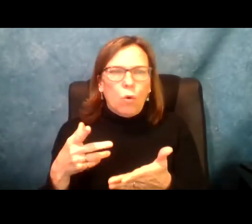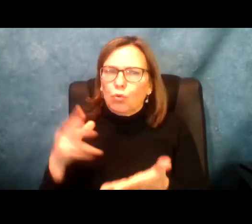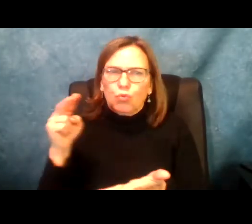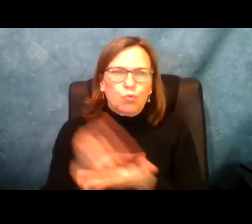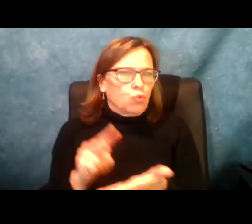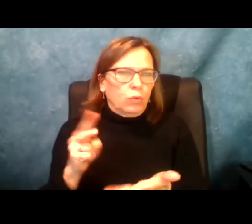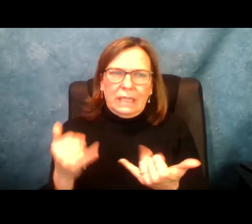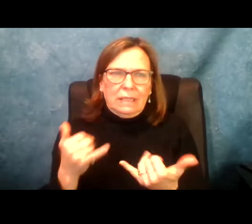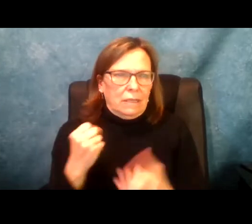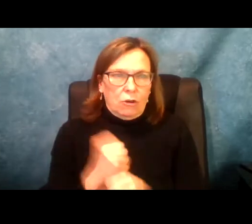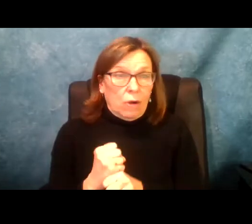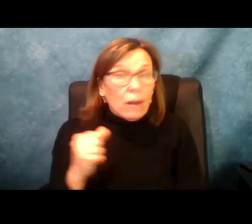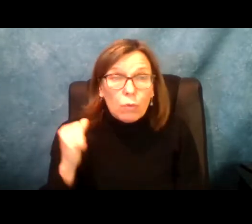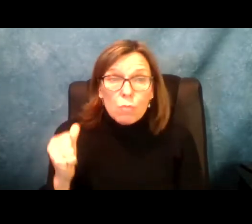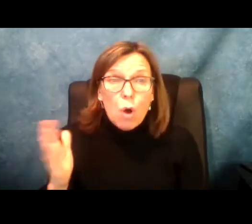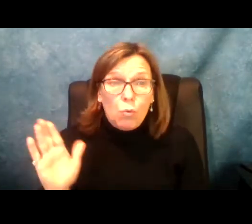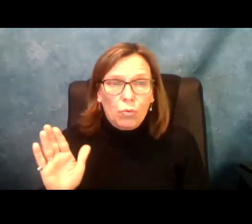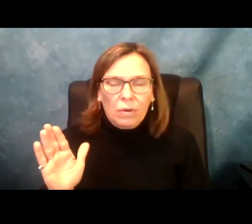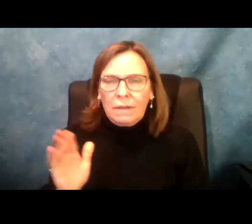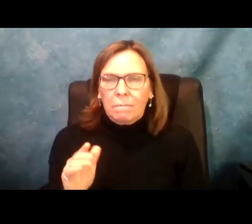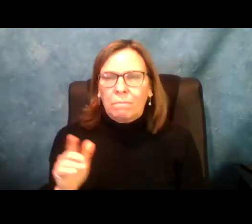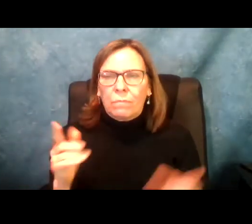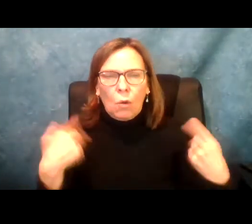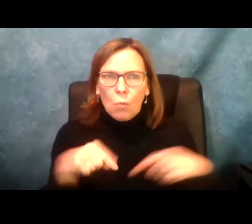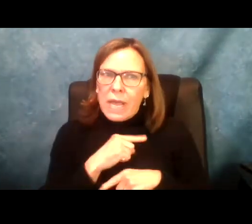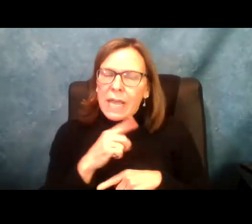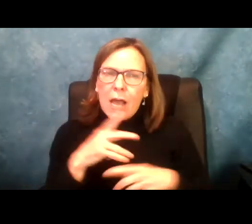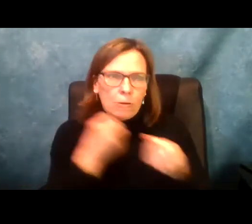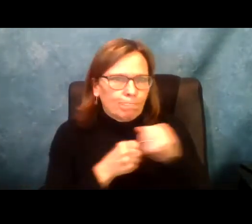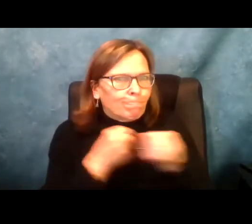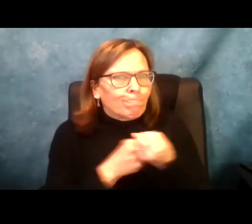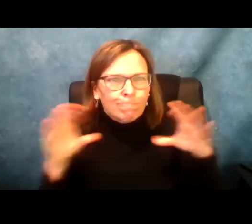worse every single year. We can't afford to lose this year